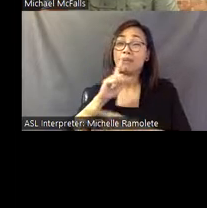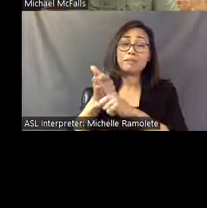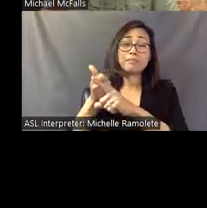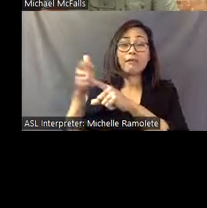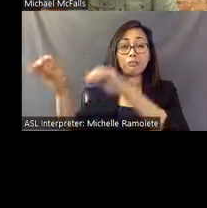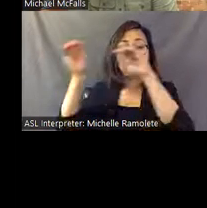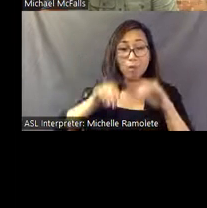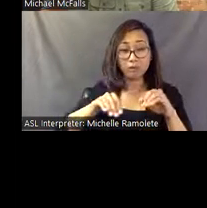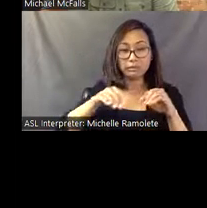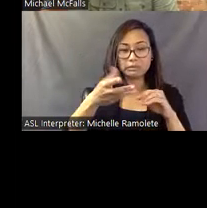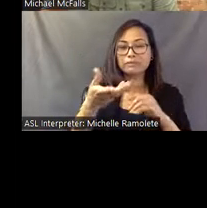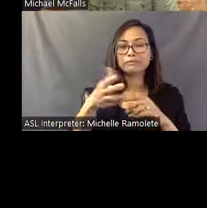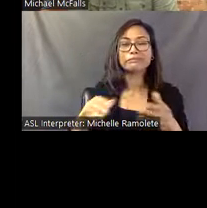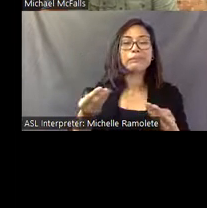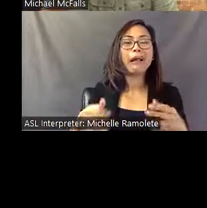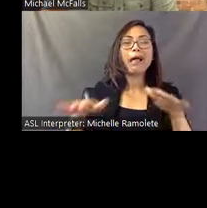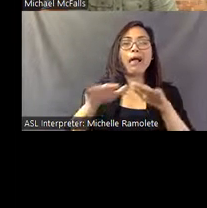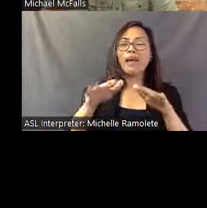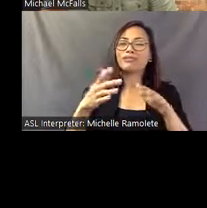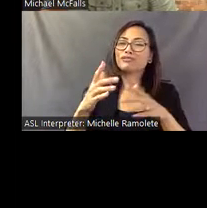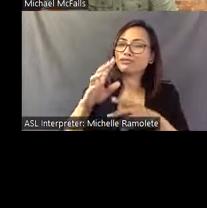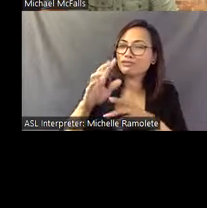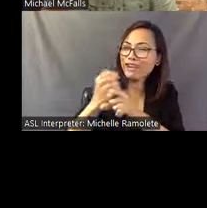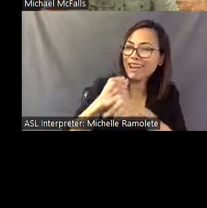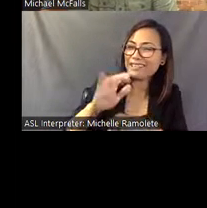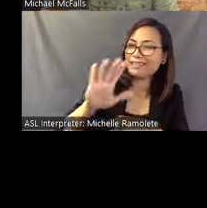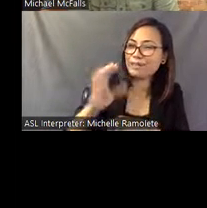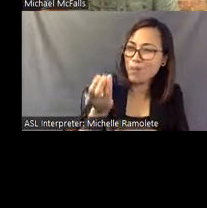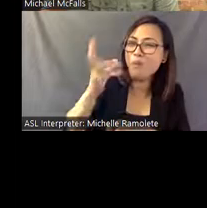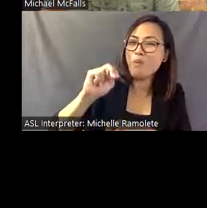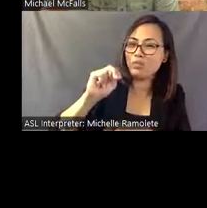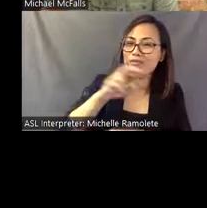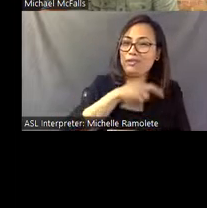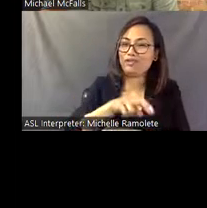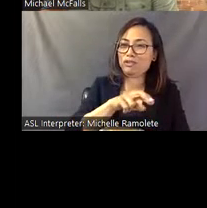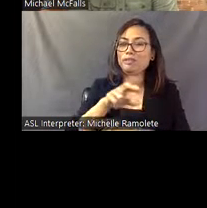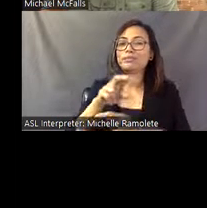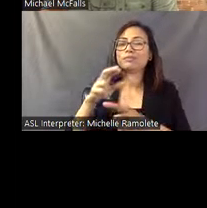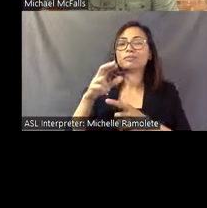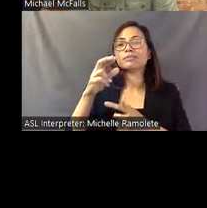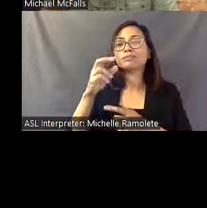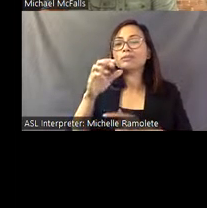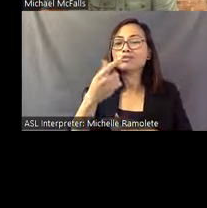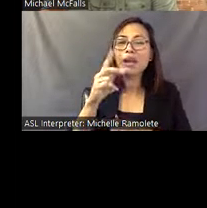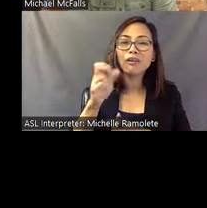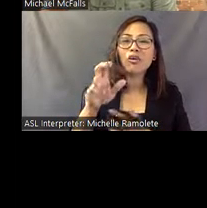all creeds, all those with different sexualities and gender-fluid beings, can live in harmony and celebrate.